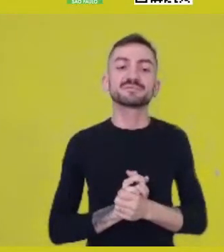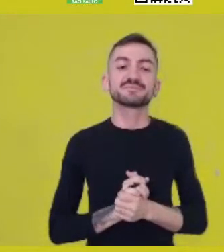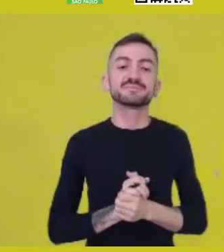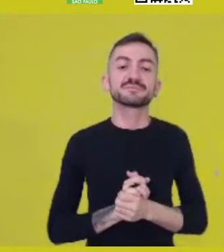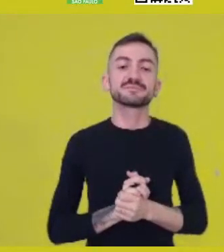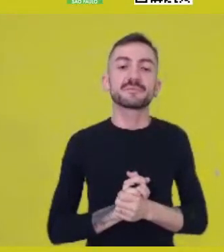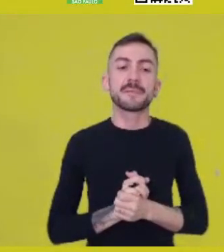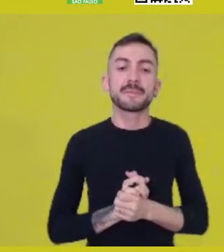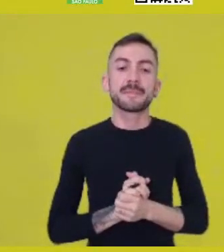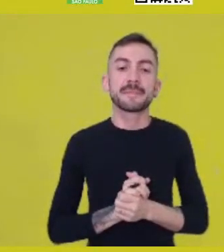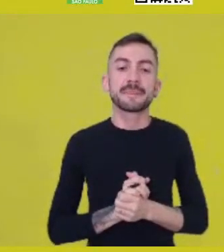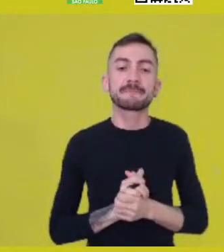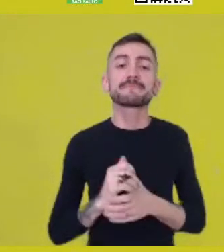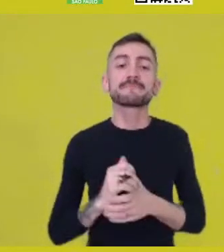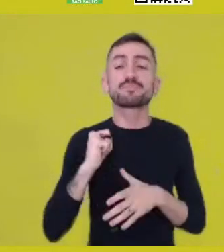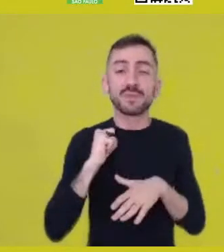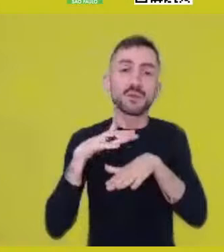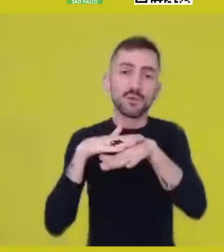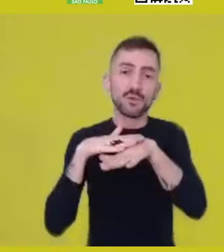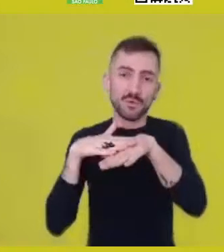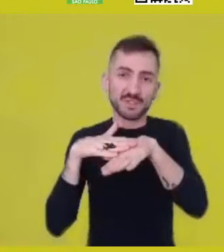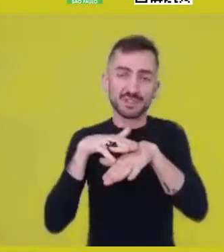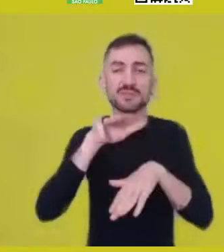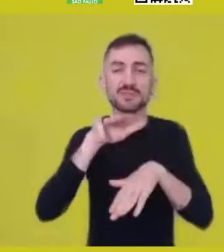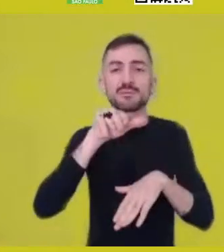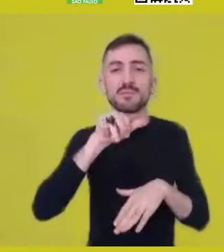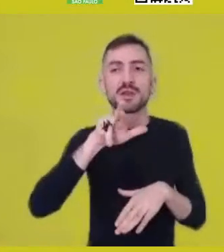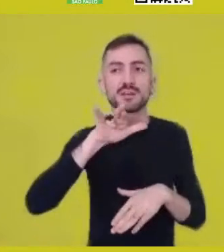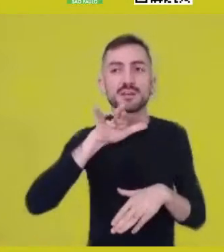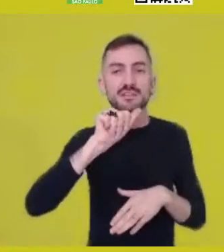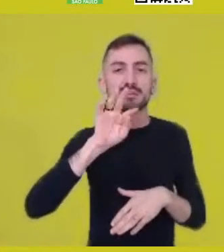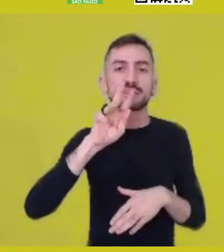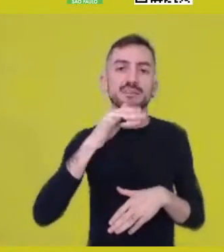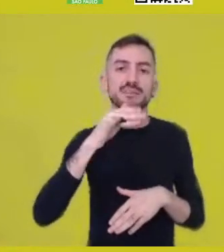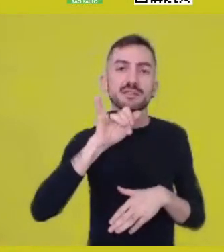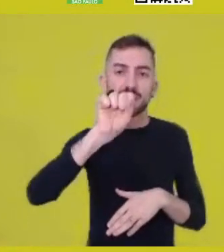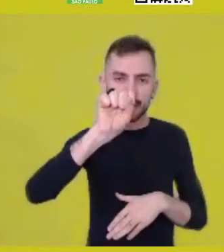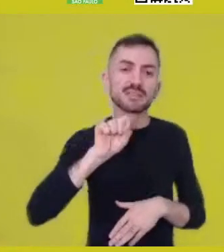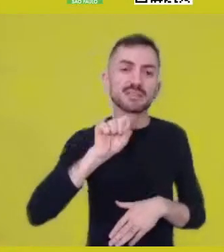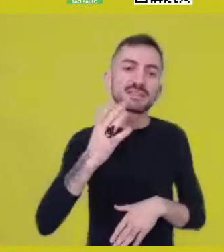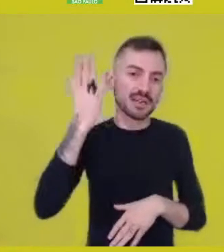Talking to Maria Thaís earlier, I thought, actually,